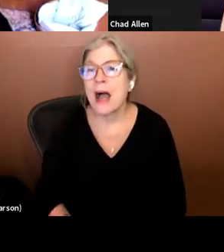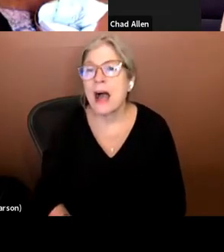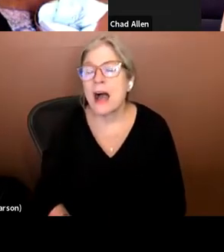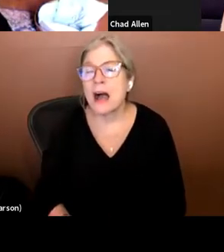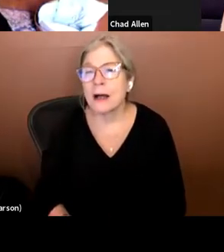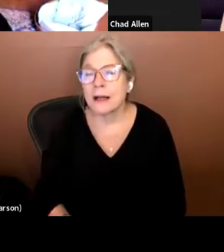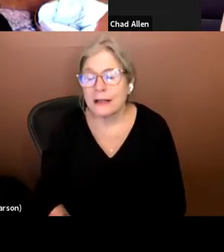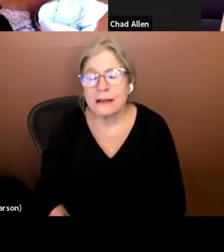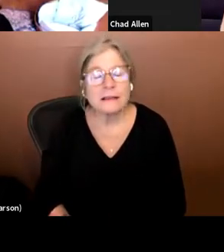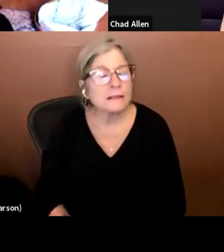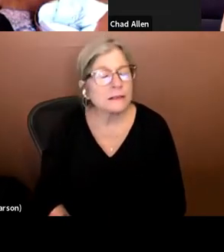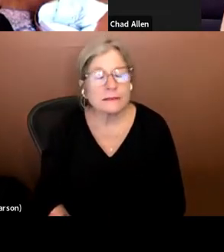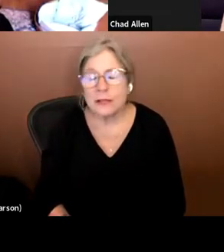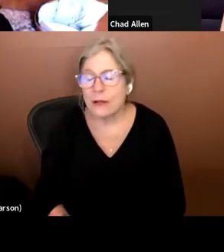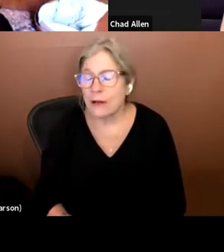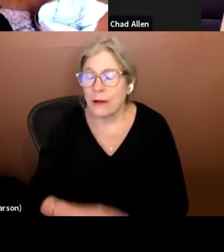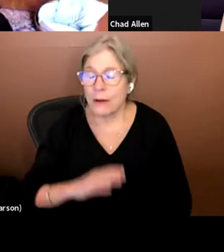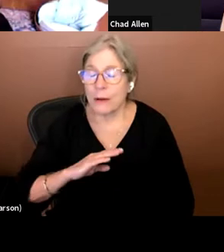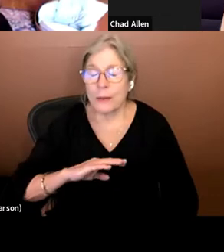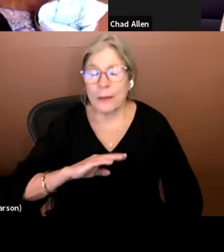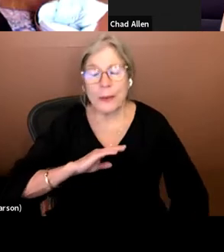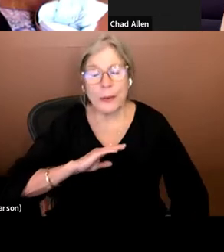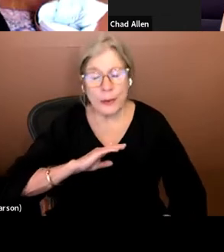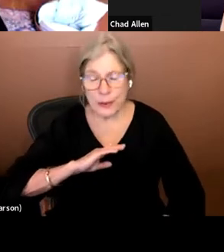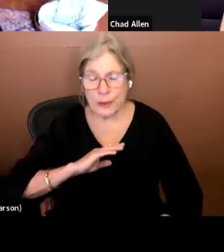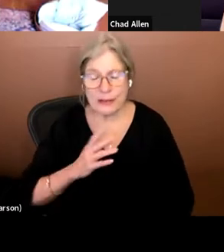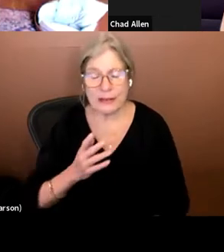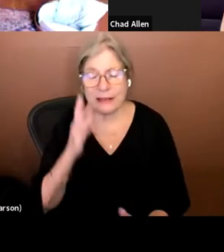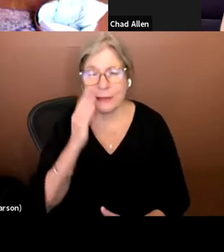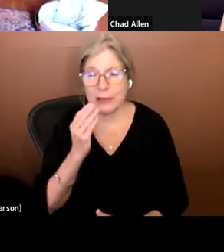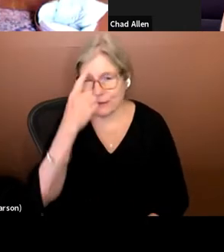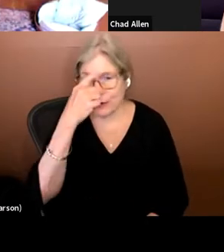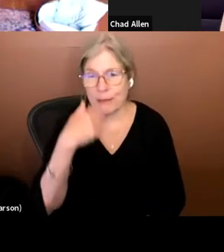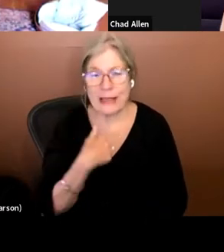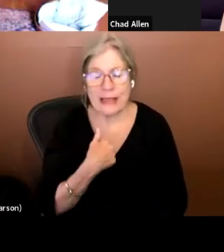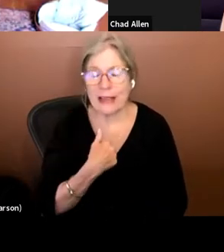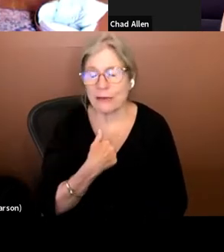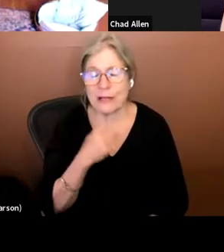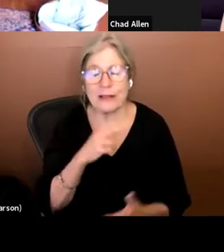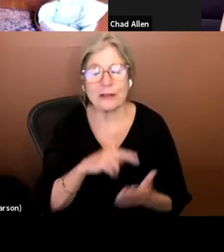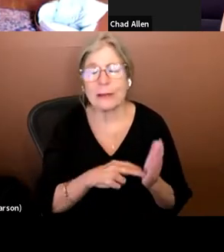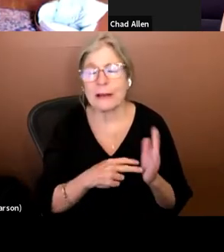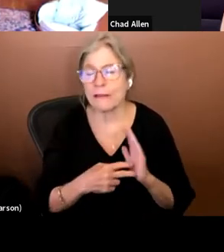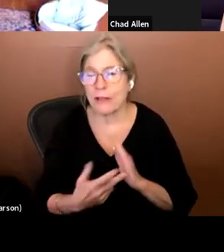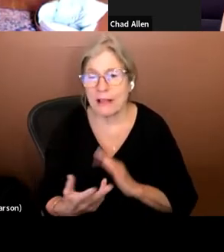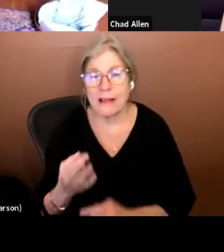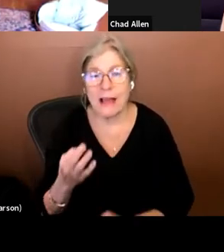meaningful experience for me. And I kept thinking, well, if I can do it in this